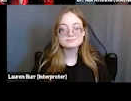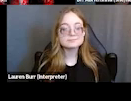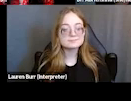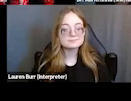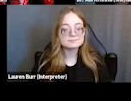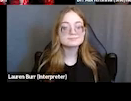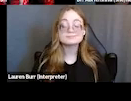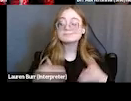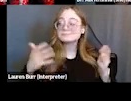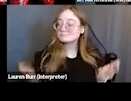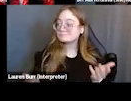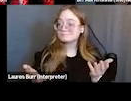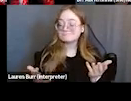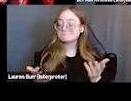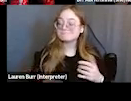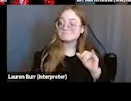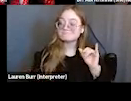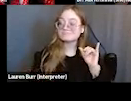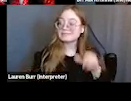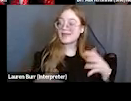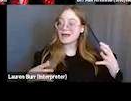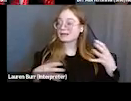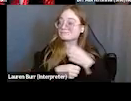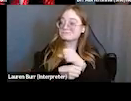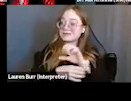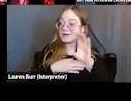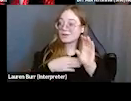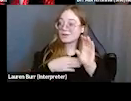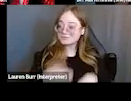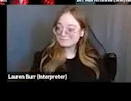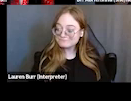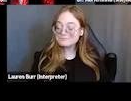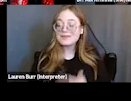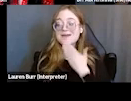And that brings us to the end, so thank you again to all of our panelists